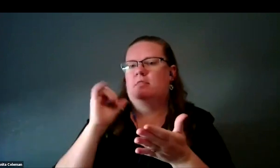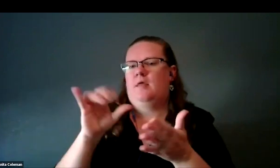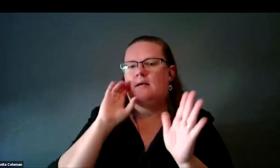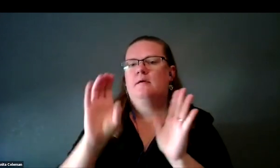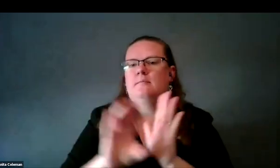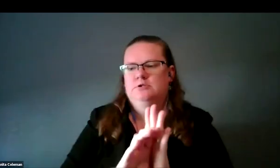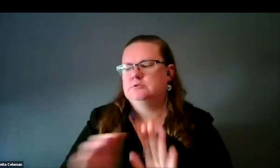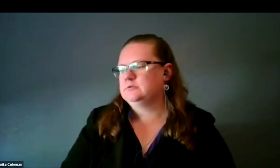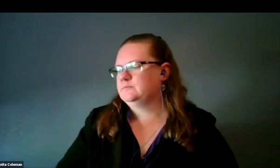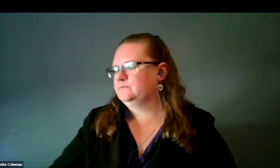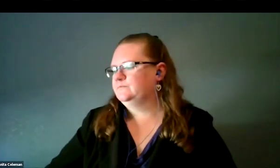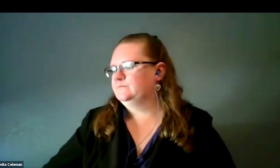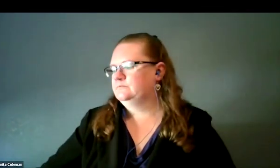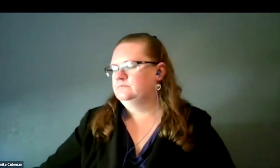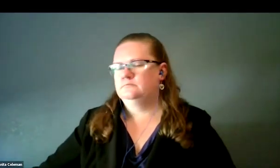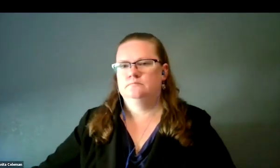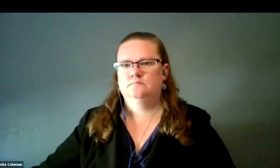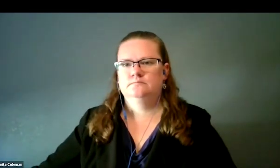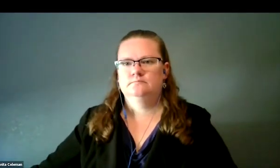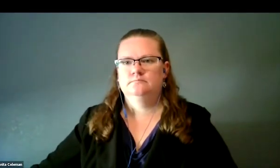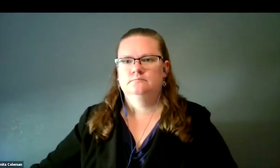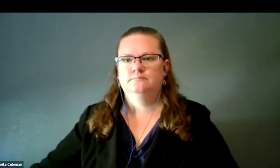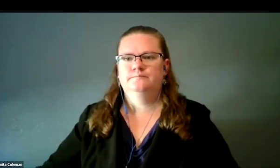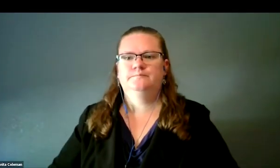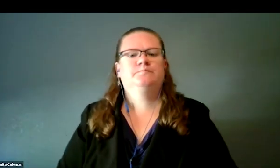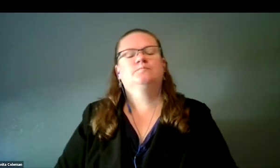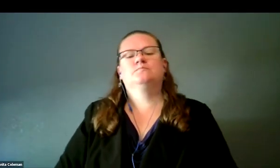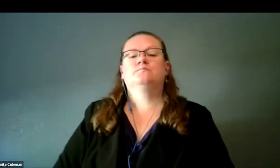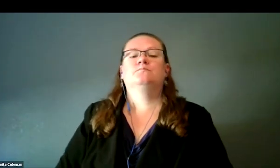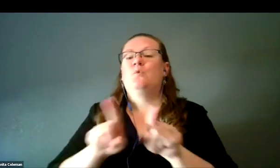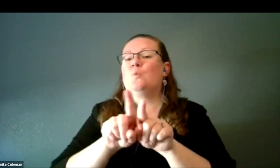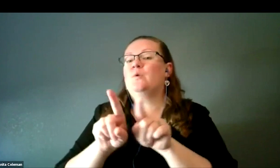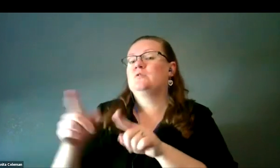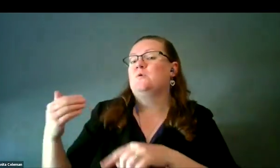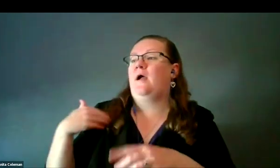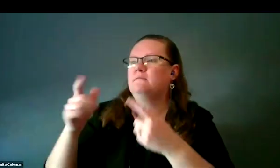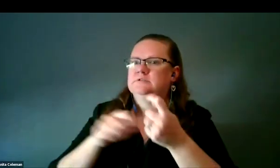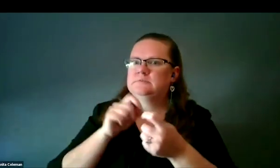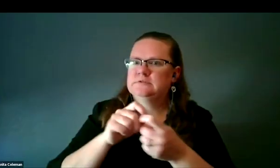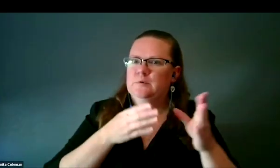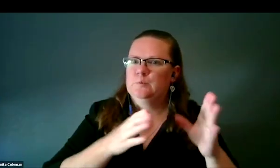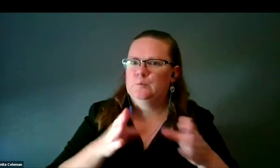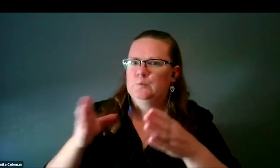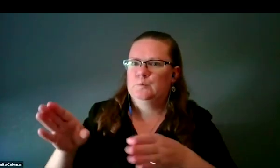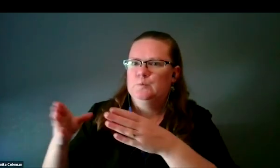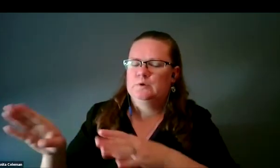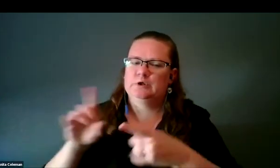We also have channels to push that information, the background information, all the details of the observations,